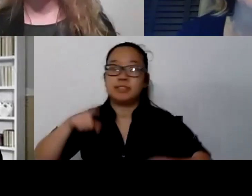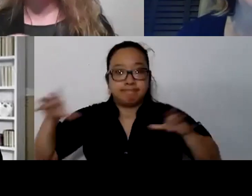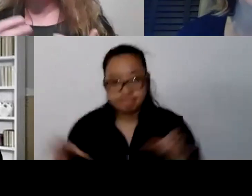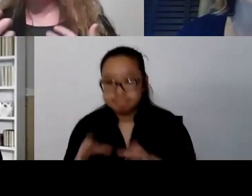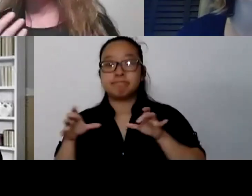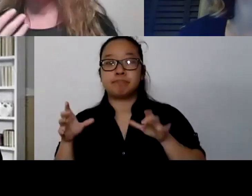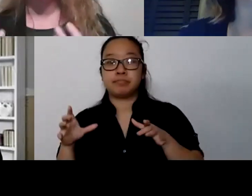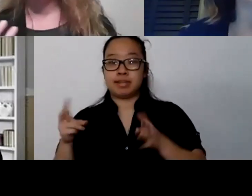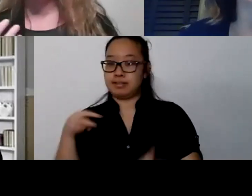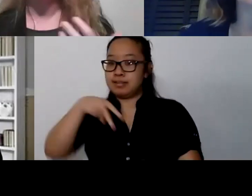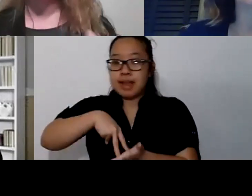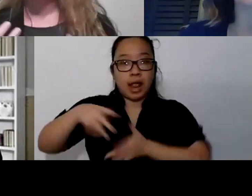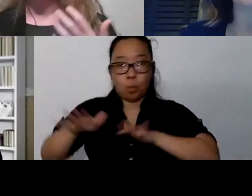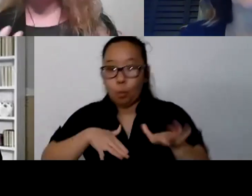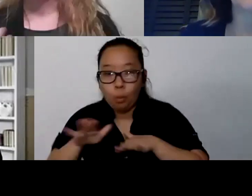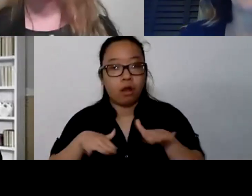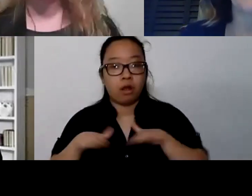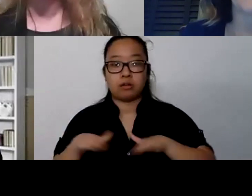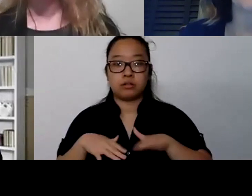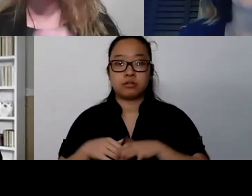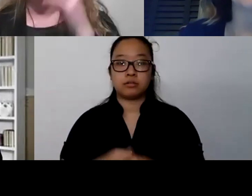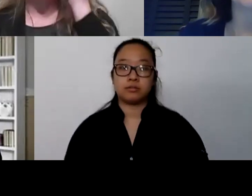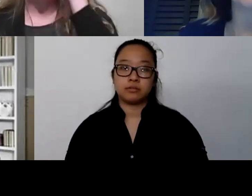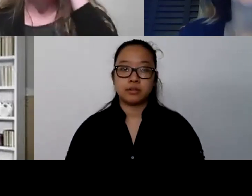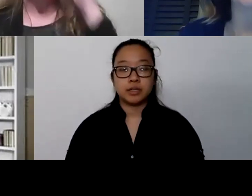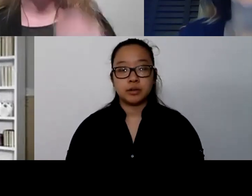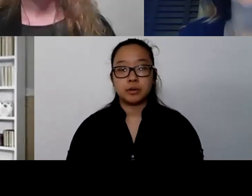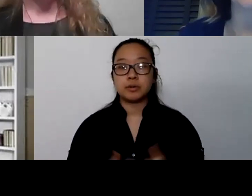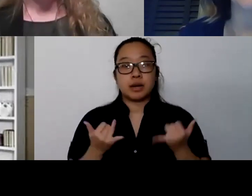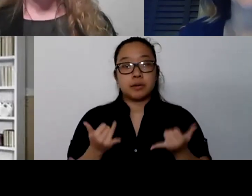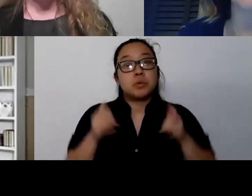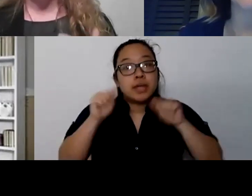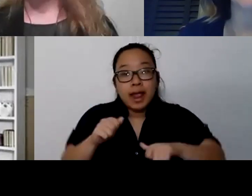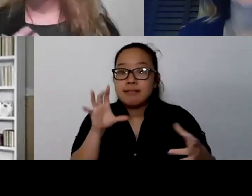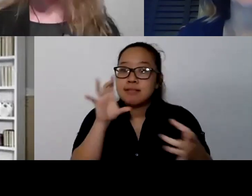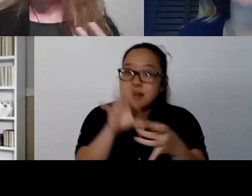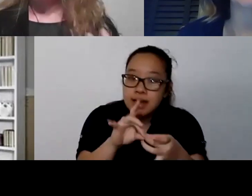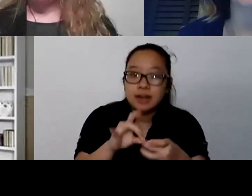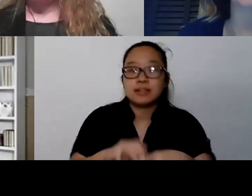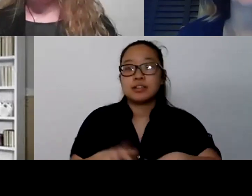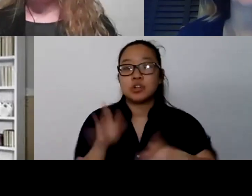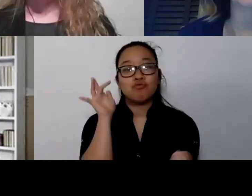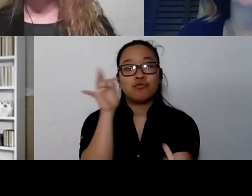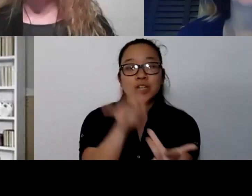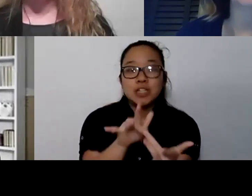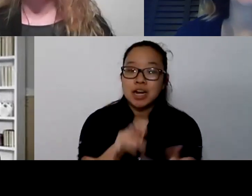where then I can connect with others. I can feel all those feelings.